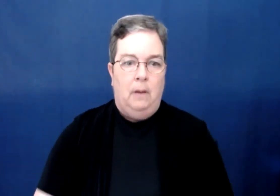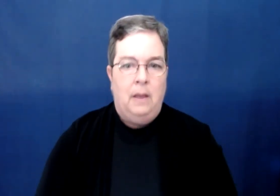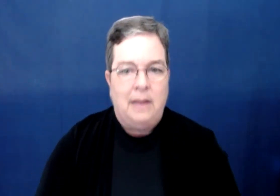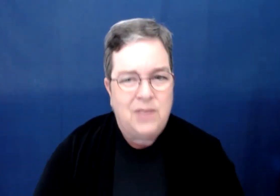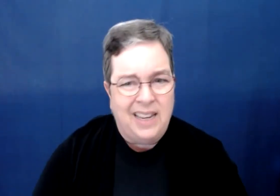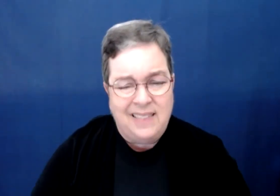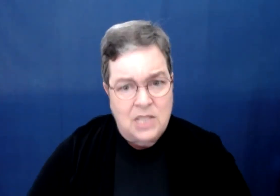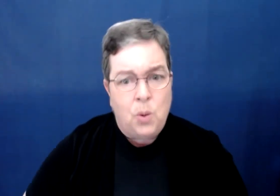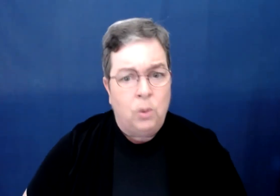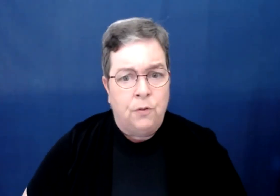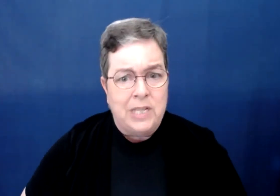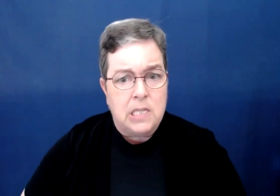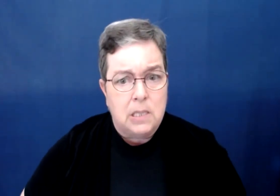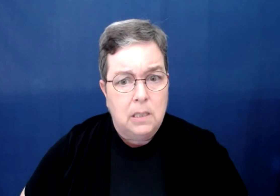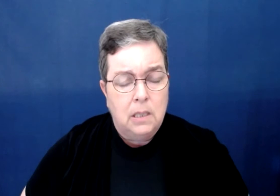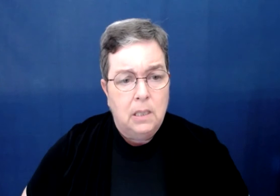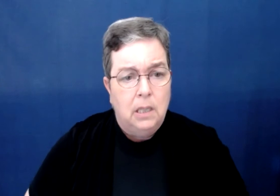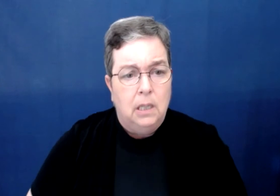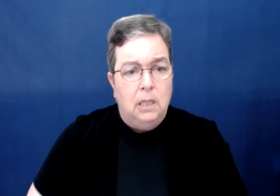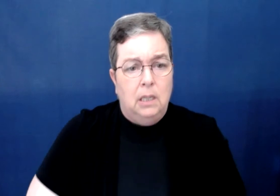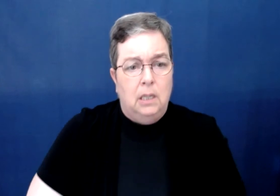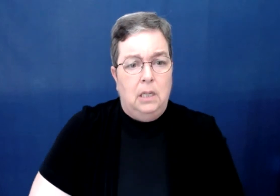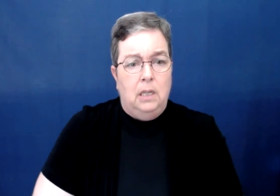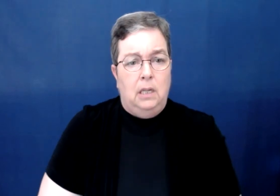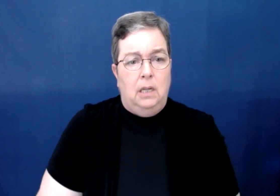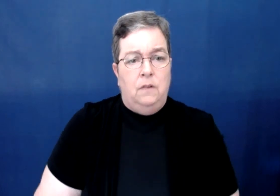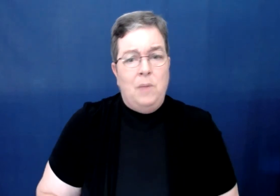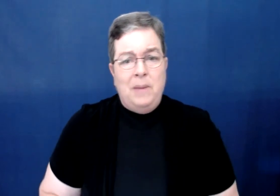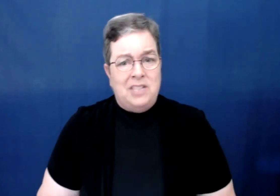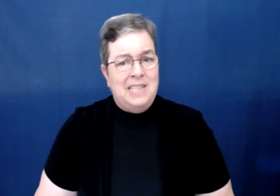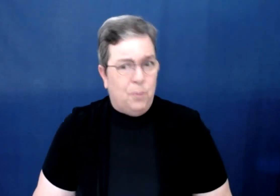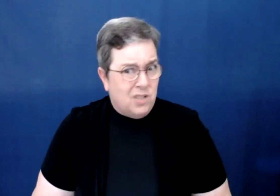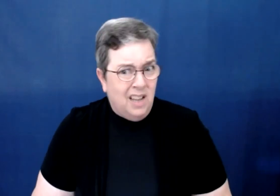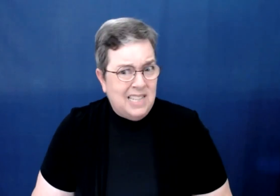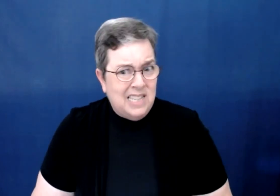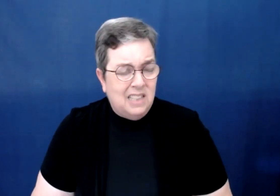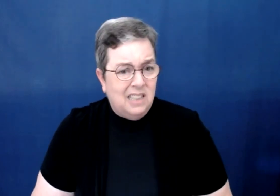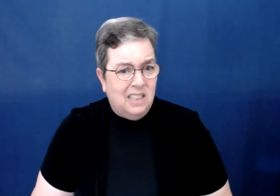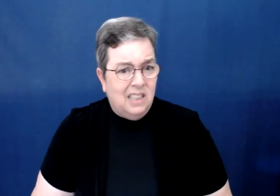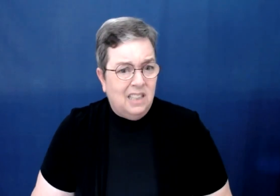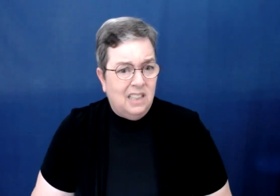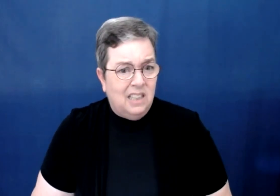that's why I want to voice. So maybe I just need to personalize it? (Resuming talking to the audience)